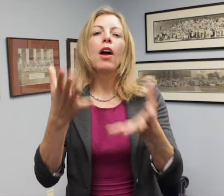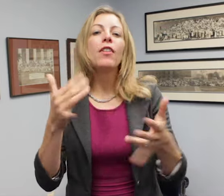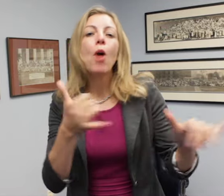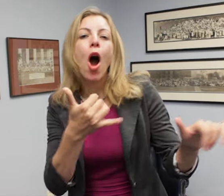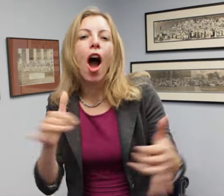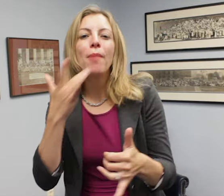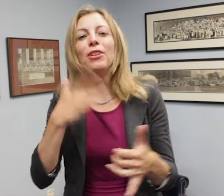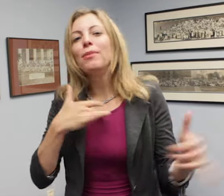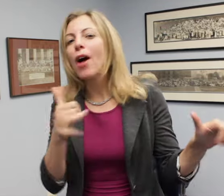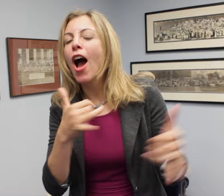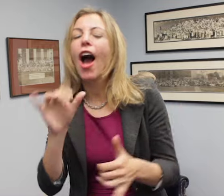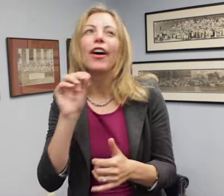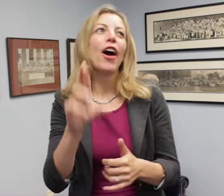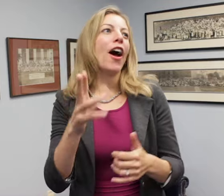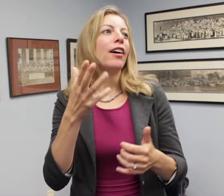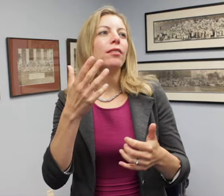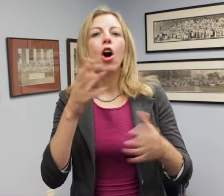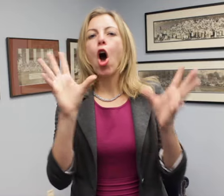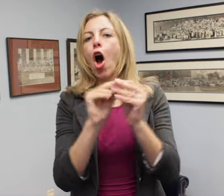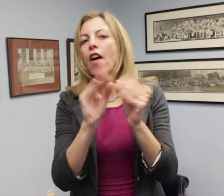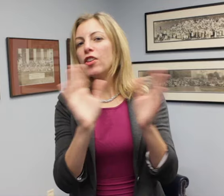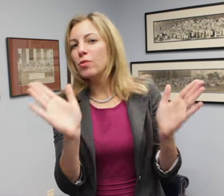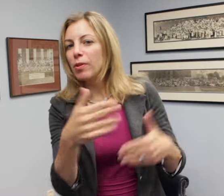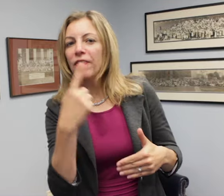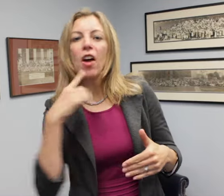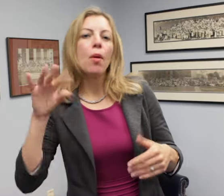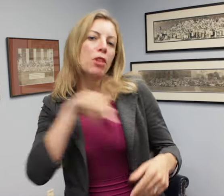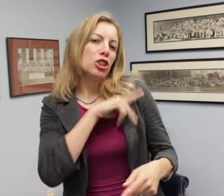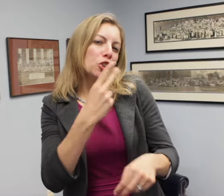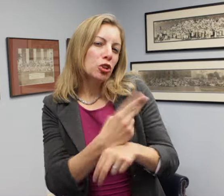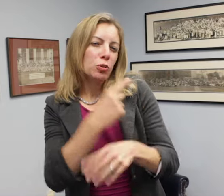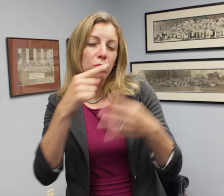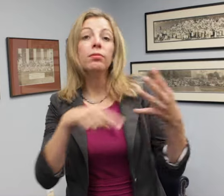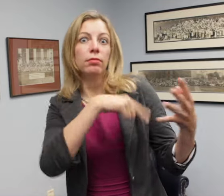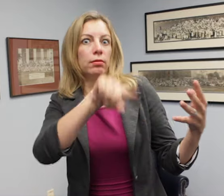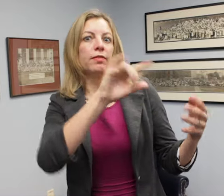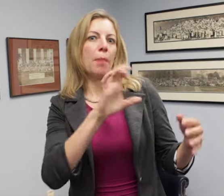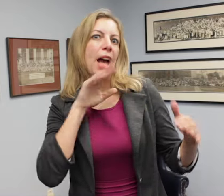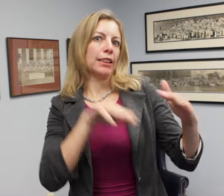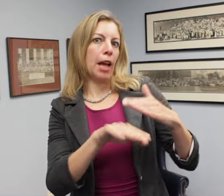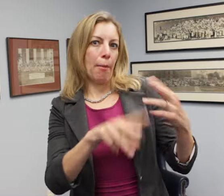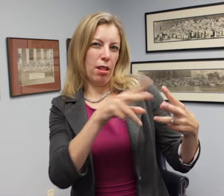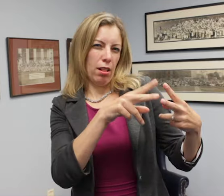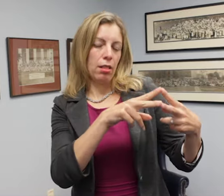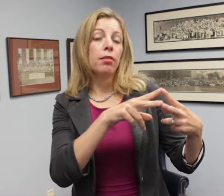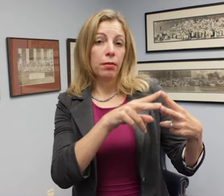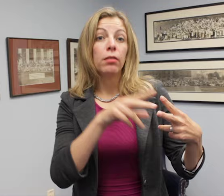birthday parties, multi-purpose rooms granted for personal use. Employers must make these two elements accessible by providing reasonable accommodations.